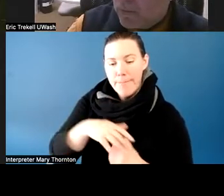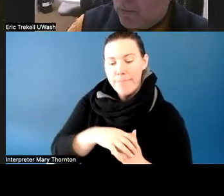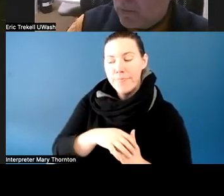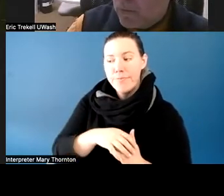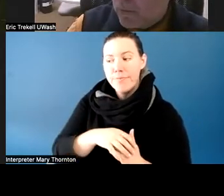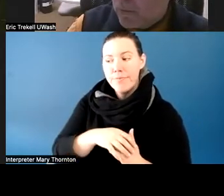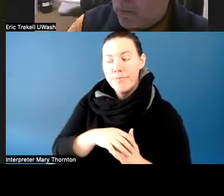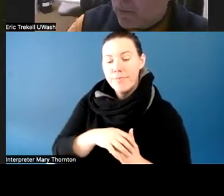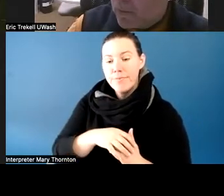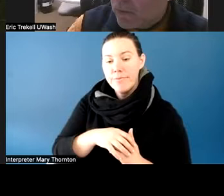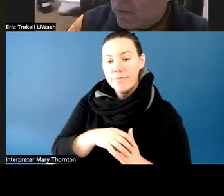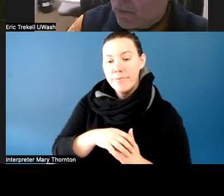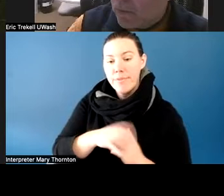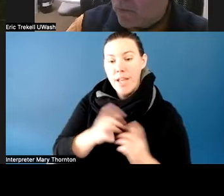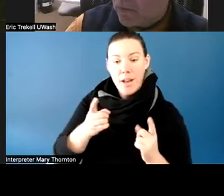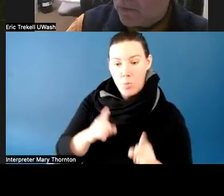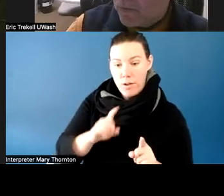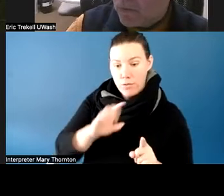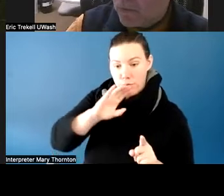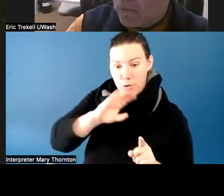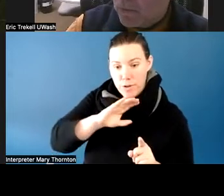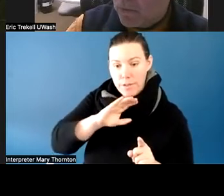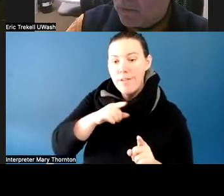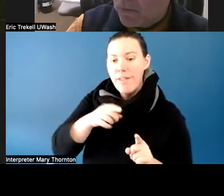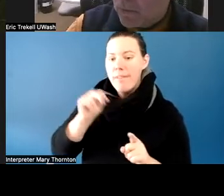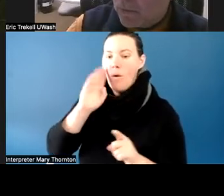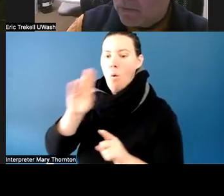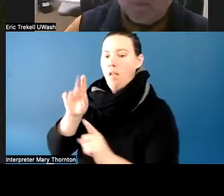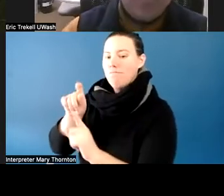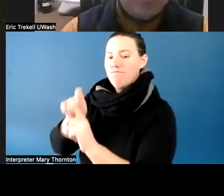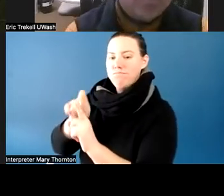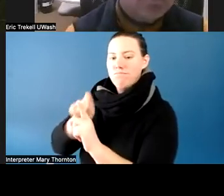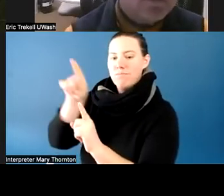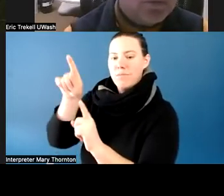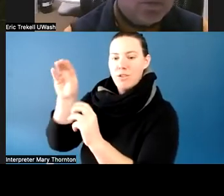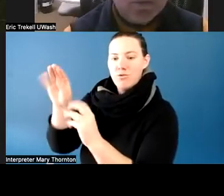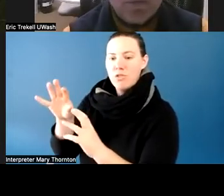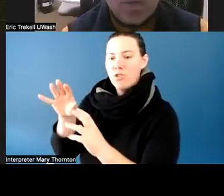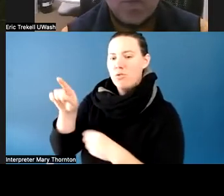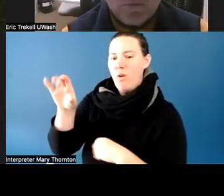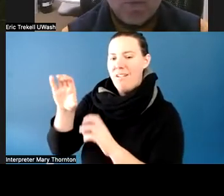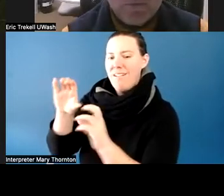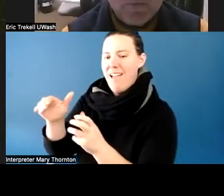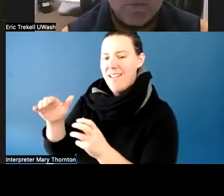they'd criticize the instructor for the way the class assignments were designed.